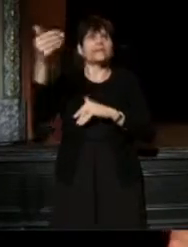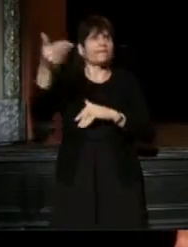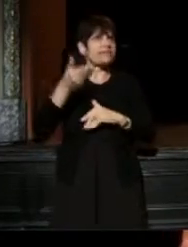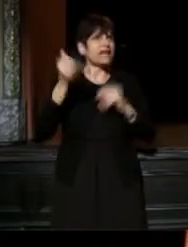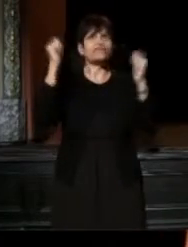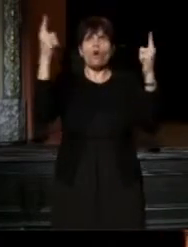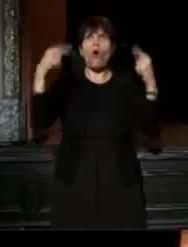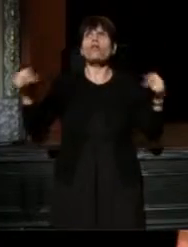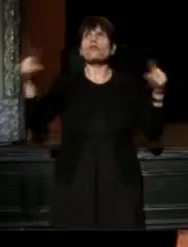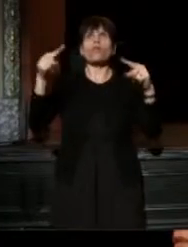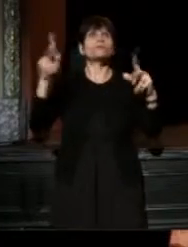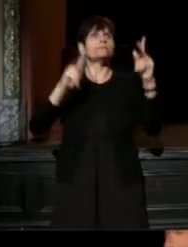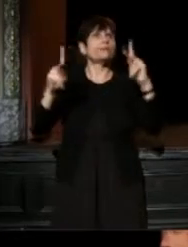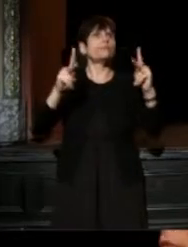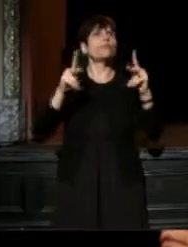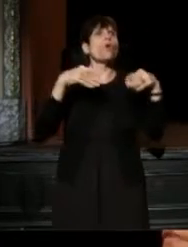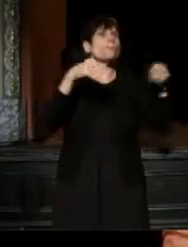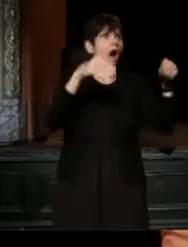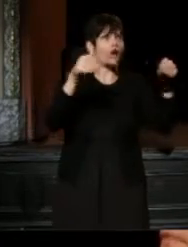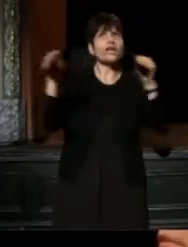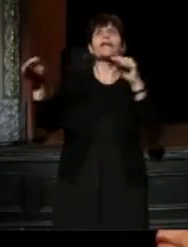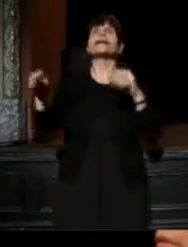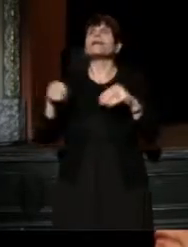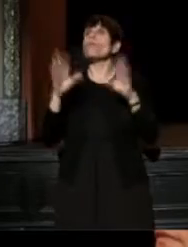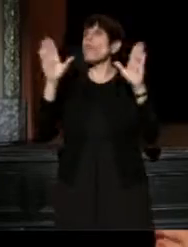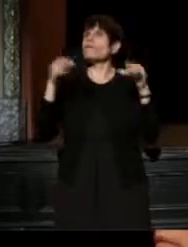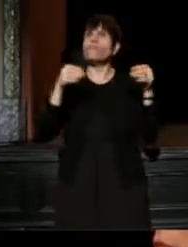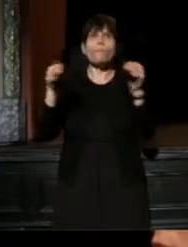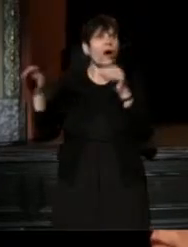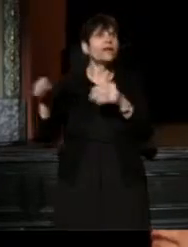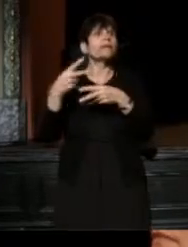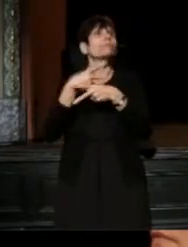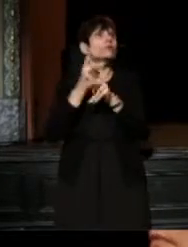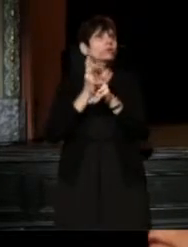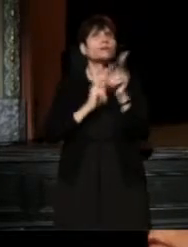for all of those folks who are marketing and producing folks out there.